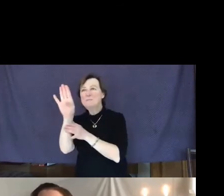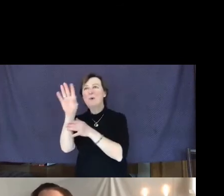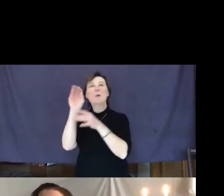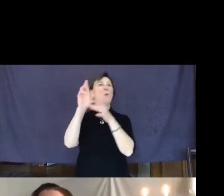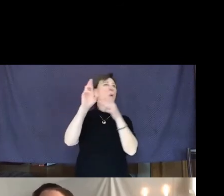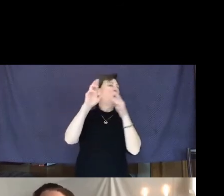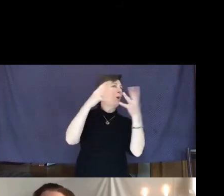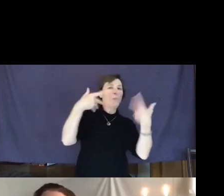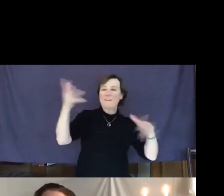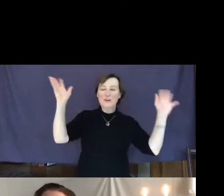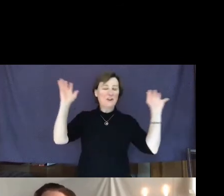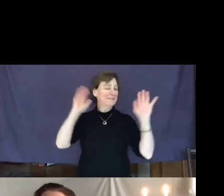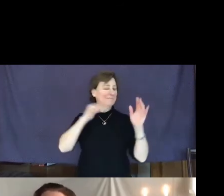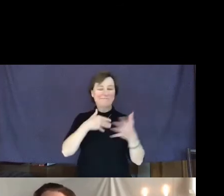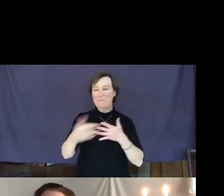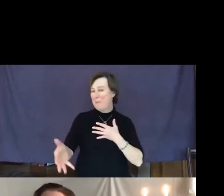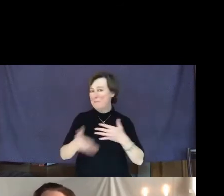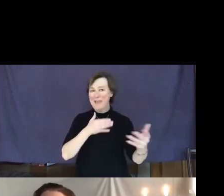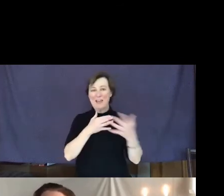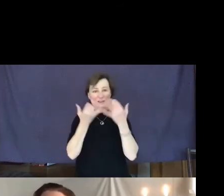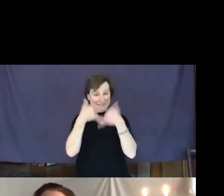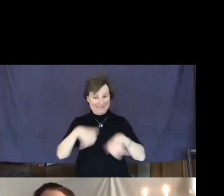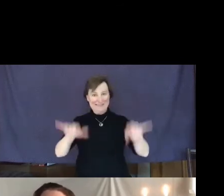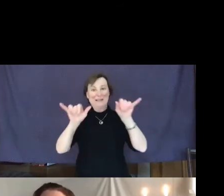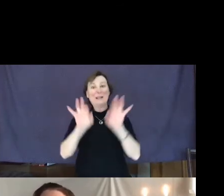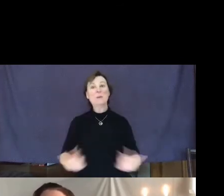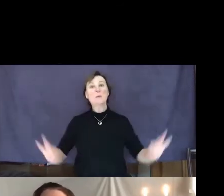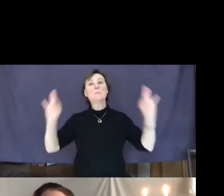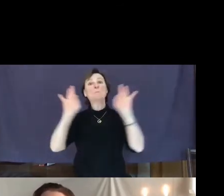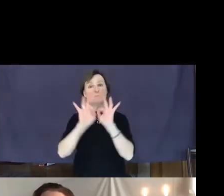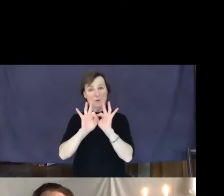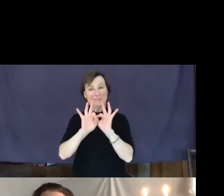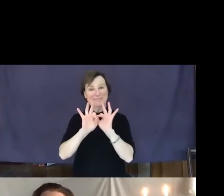It is still important and it still makes a difference